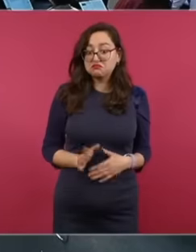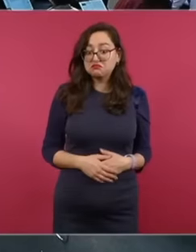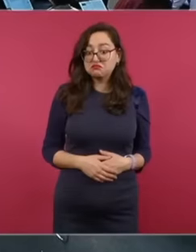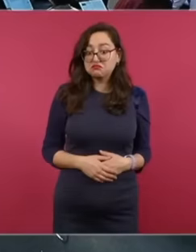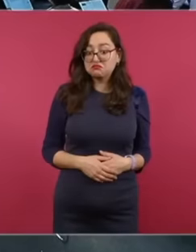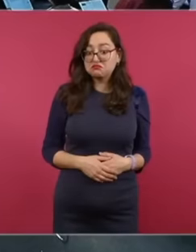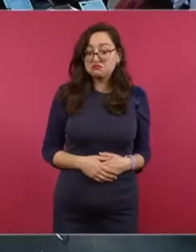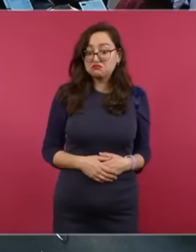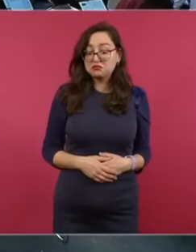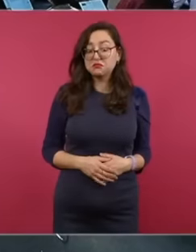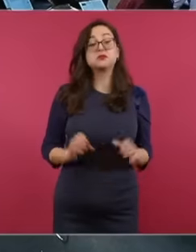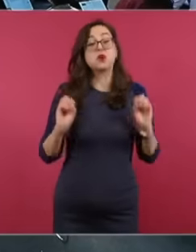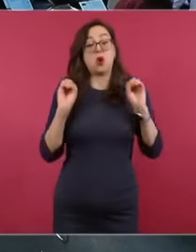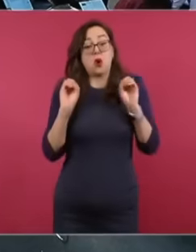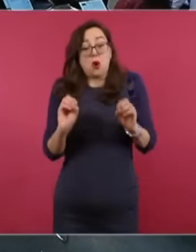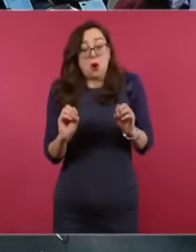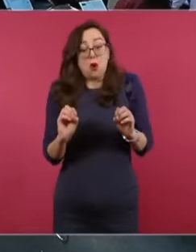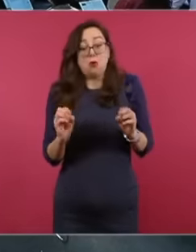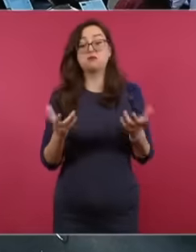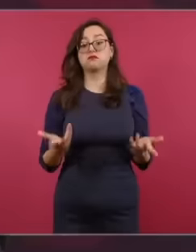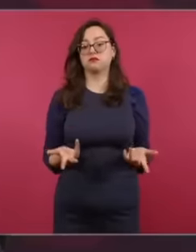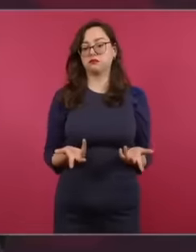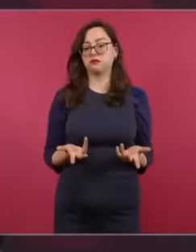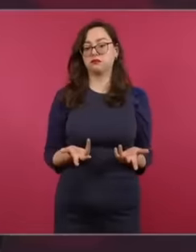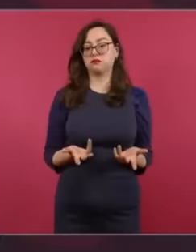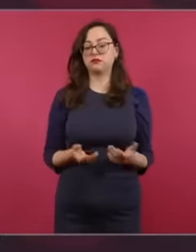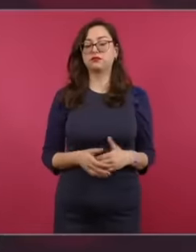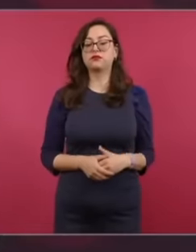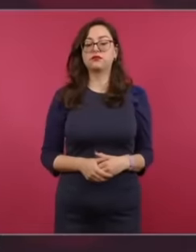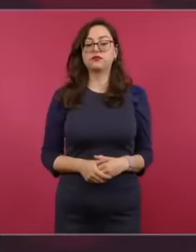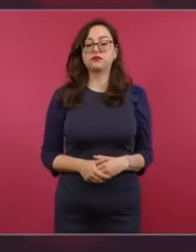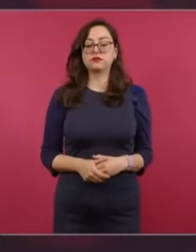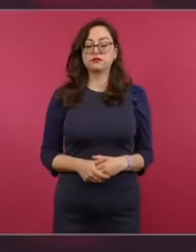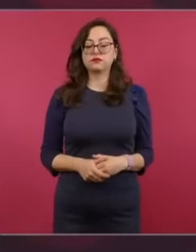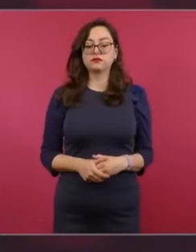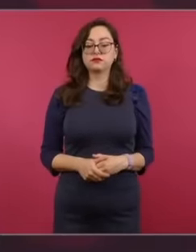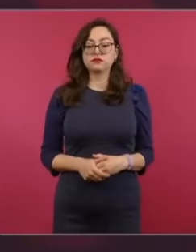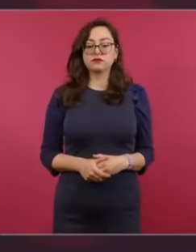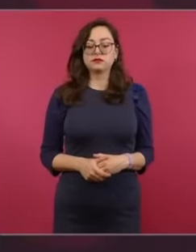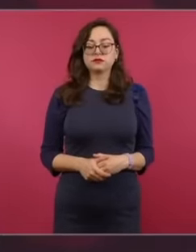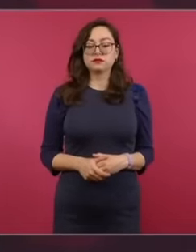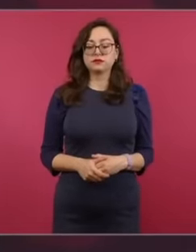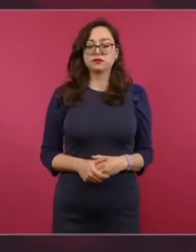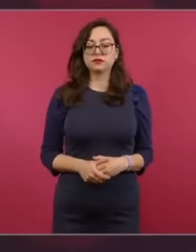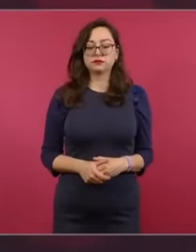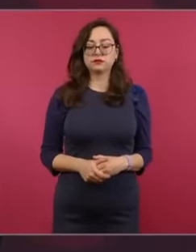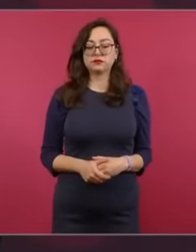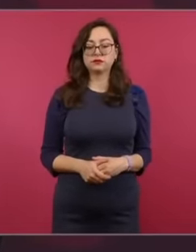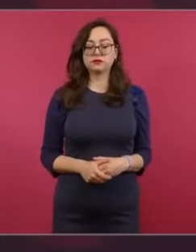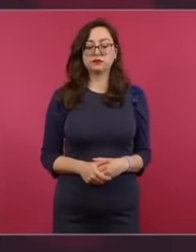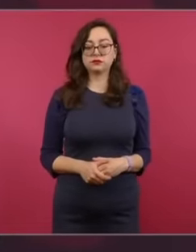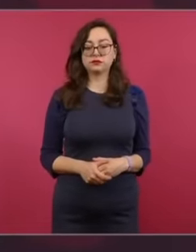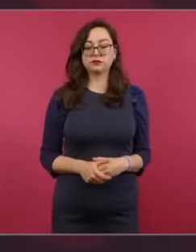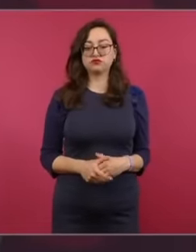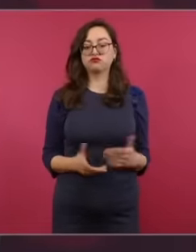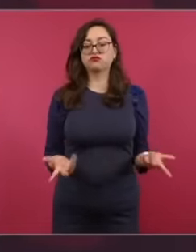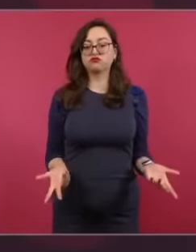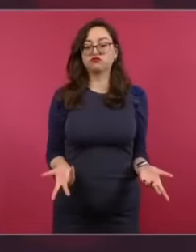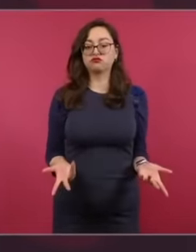or what else is this What is their gun control policy